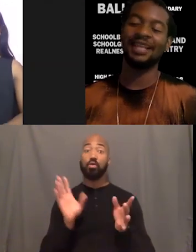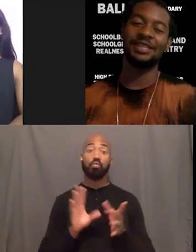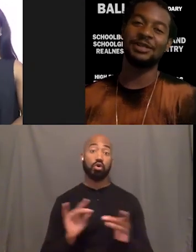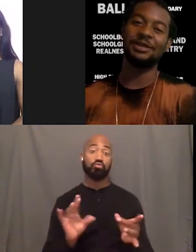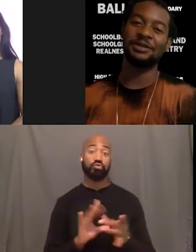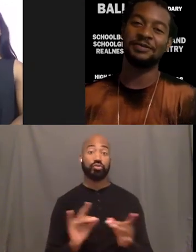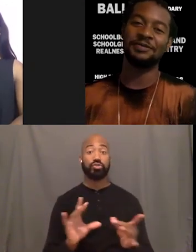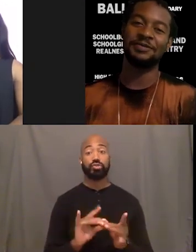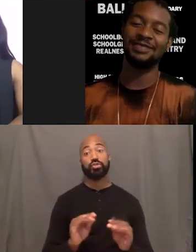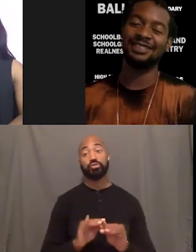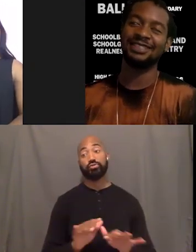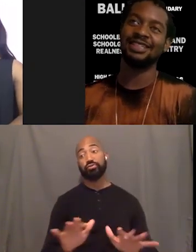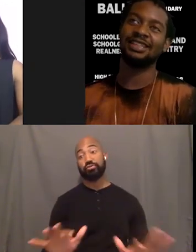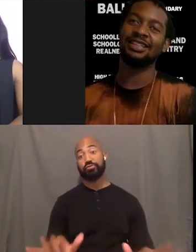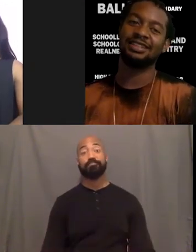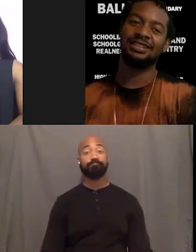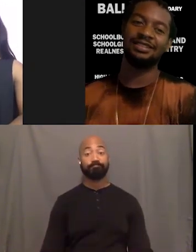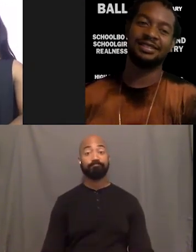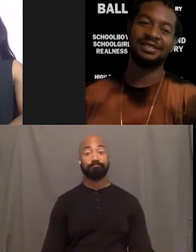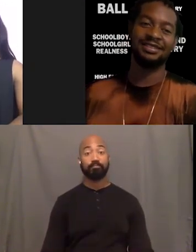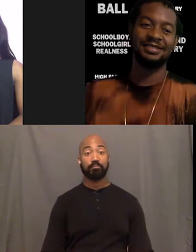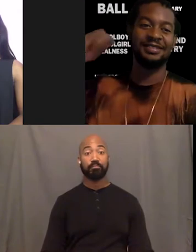I feel you. I told y'all, I stay working on me.